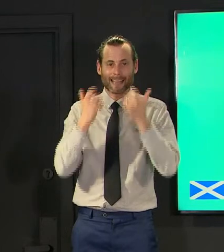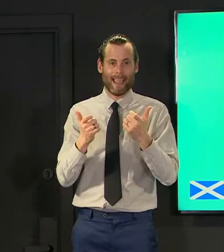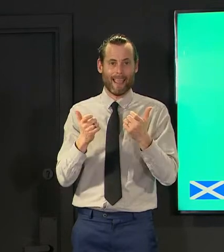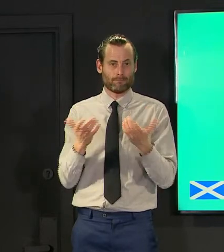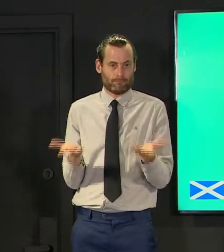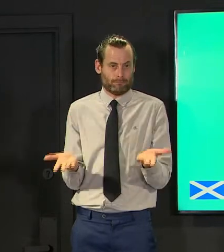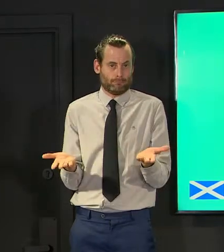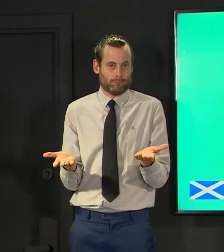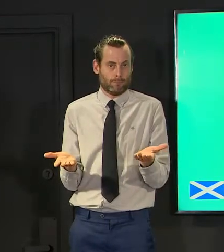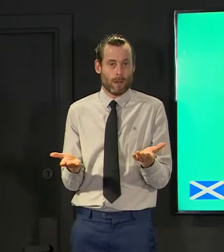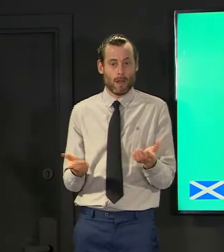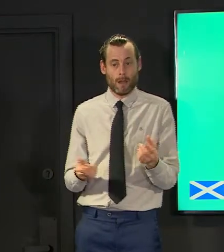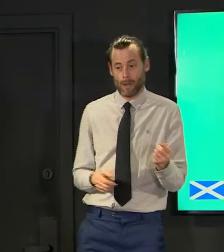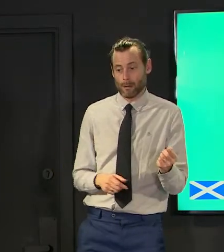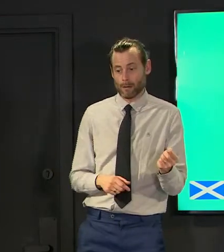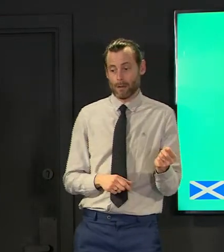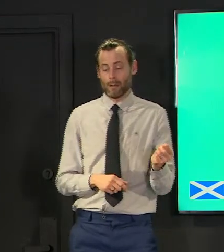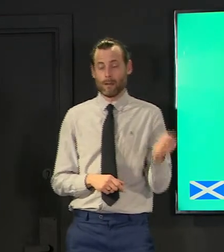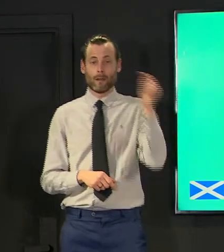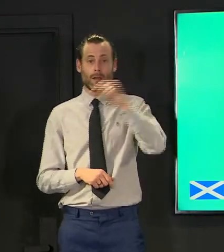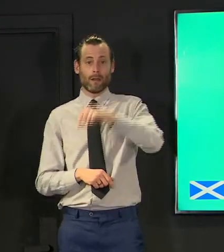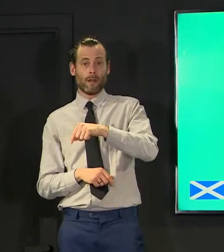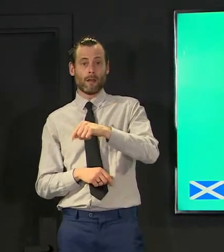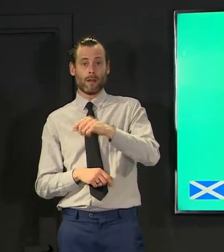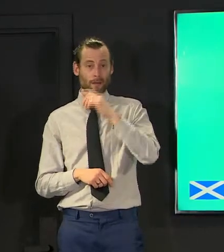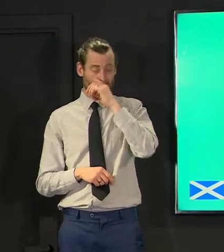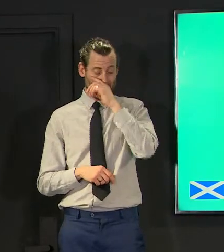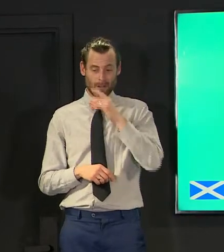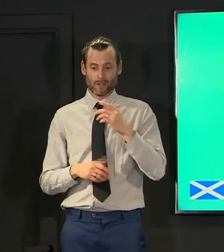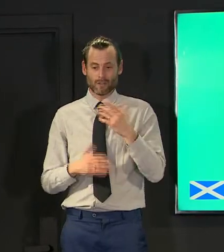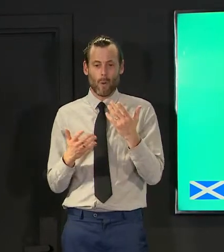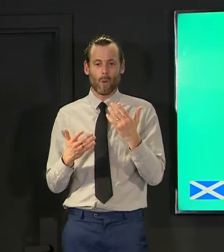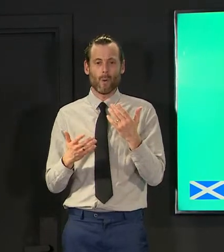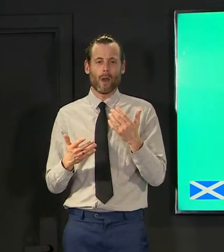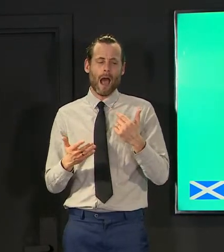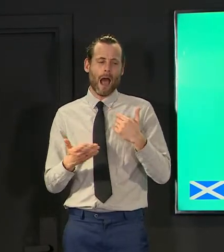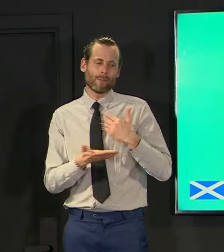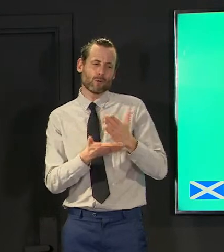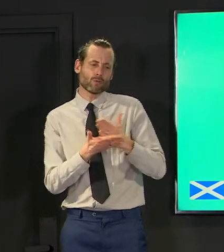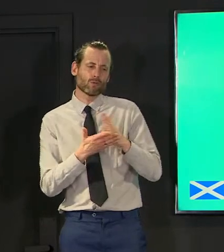we could give that would make it go quicker so i'm not sure mark wants to do instead of the lockdown